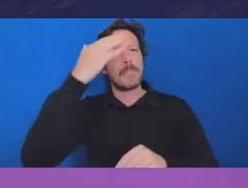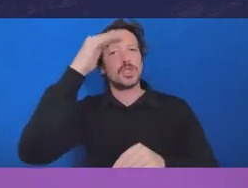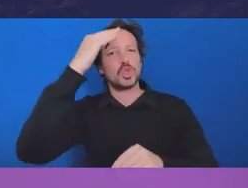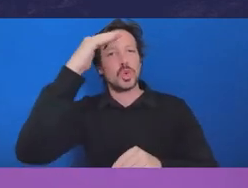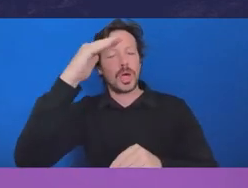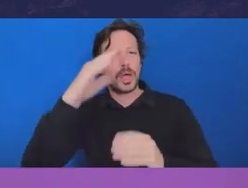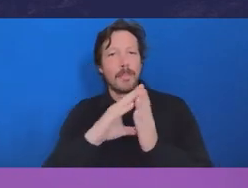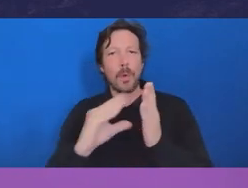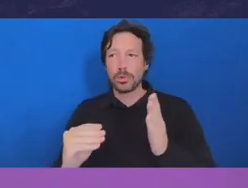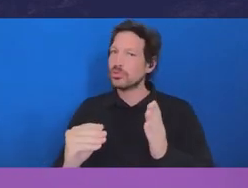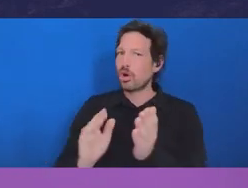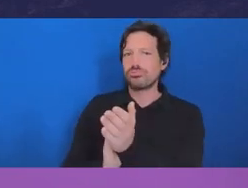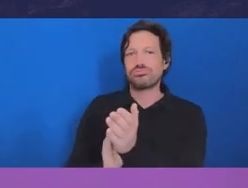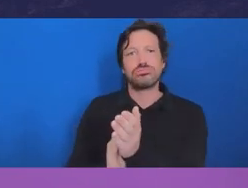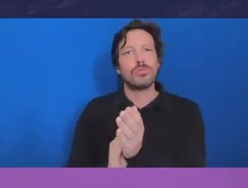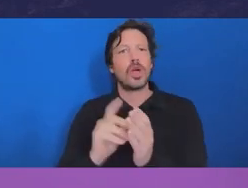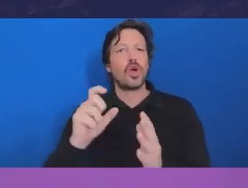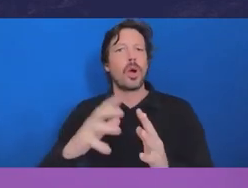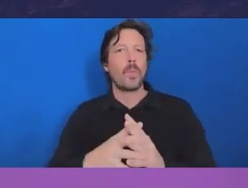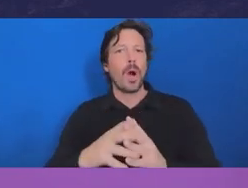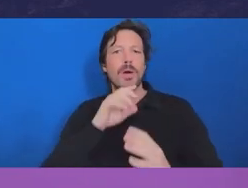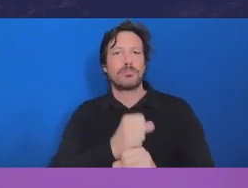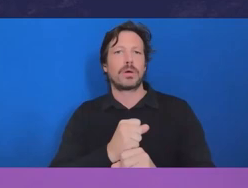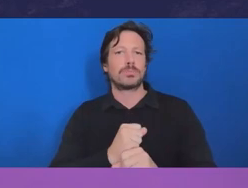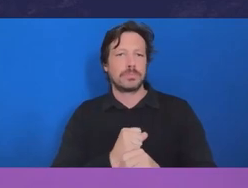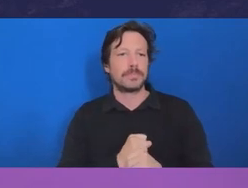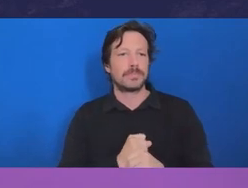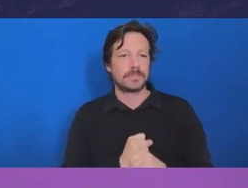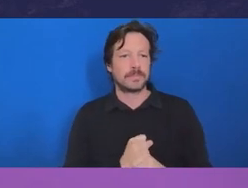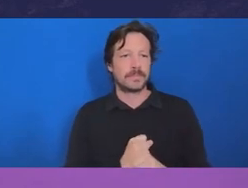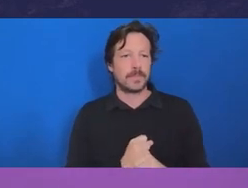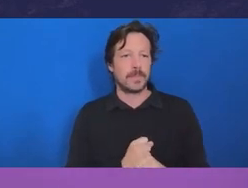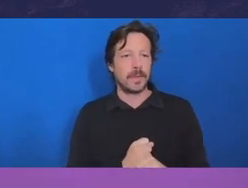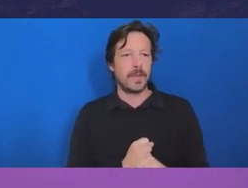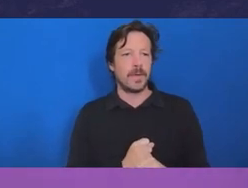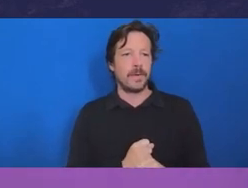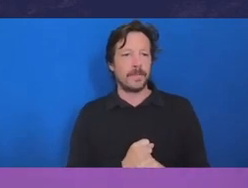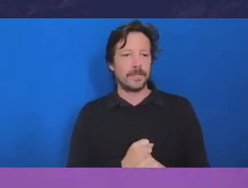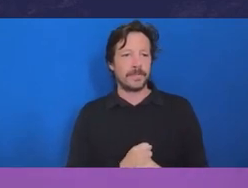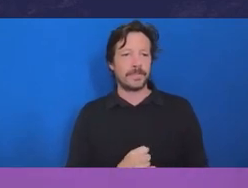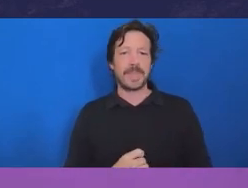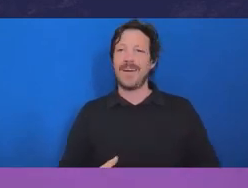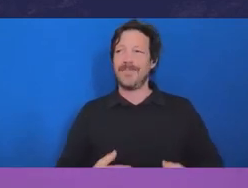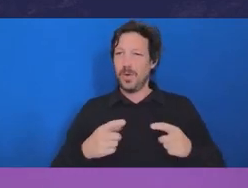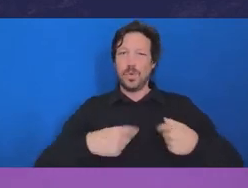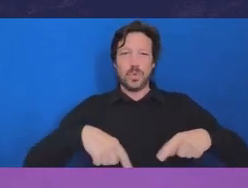every jurisdiction and I think we should all be taking that lens, that type of lens and applying it to our own organisation